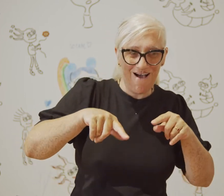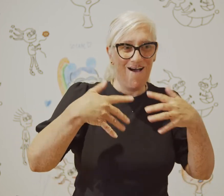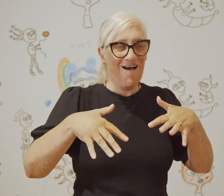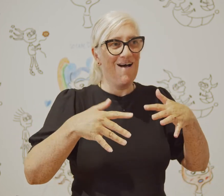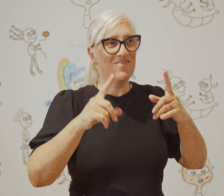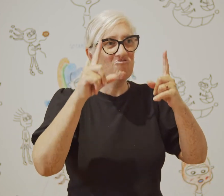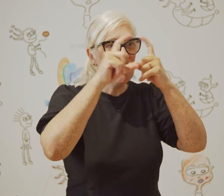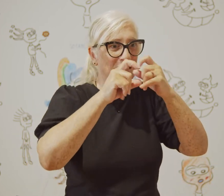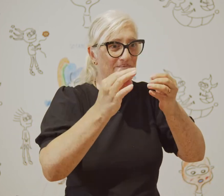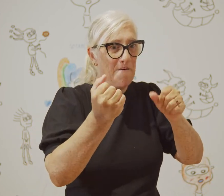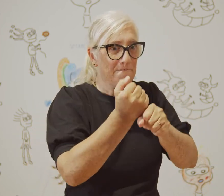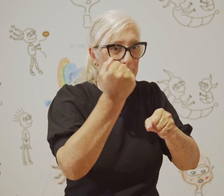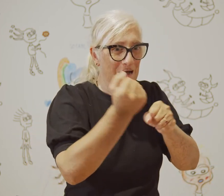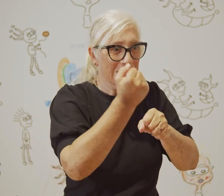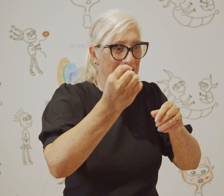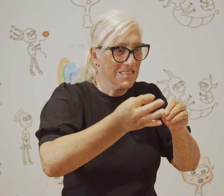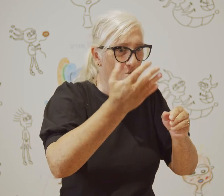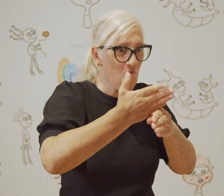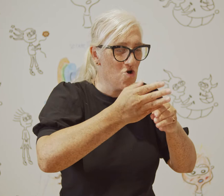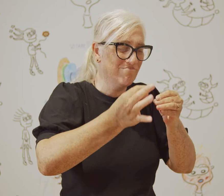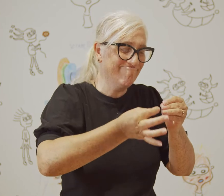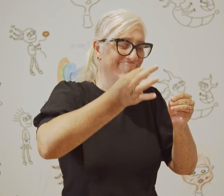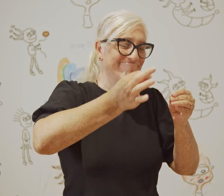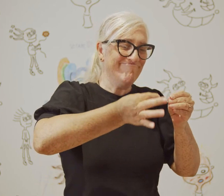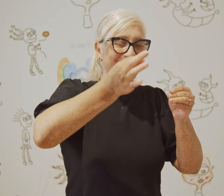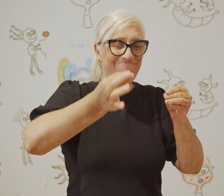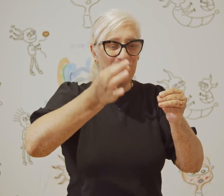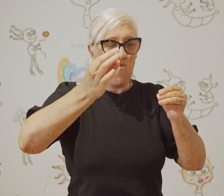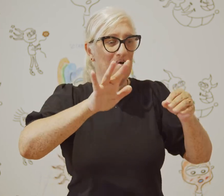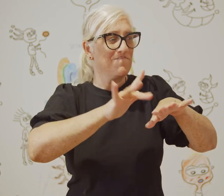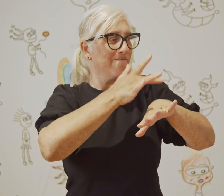also the hands-on work of sewing the textiles or creating the performance.